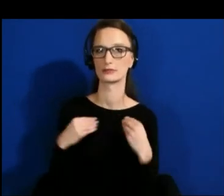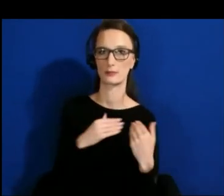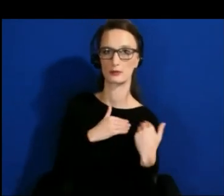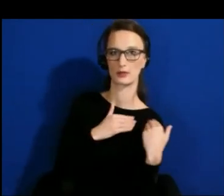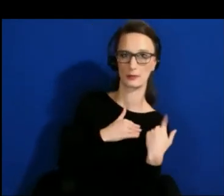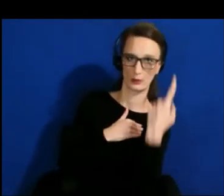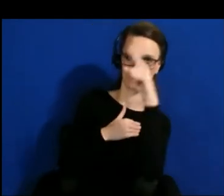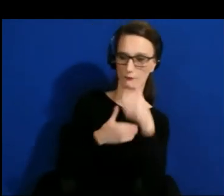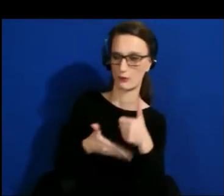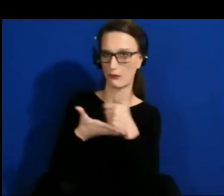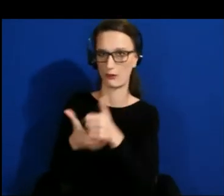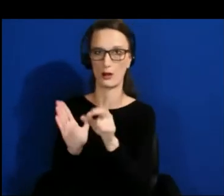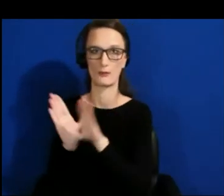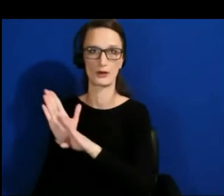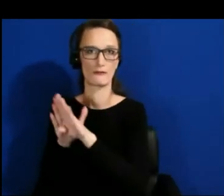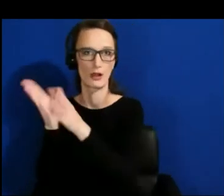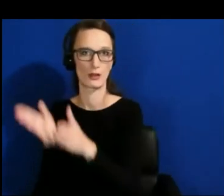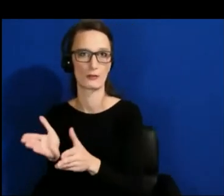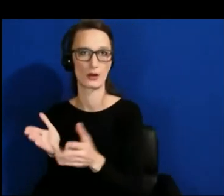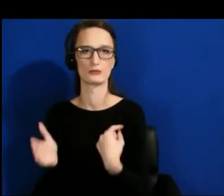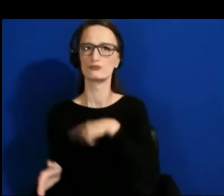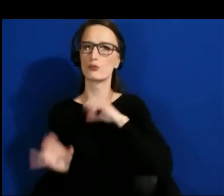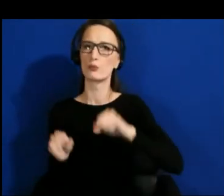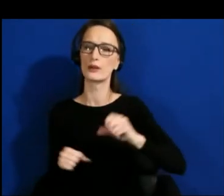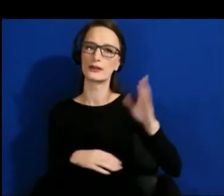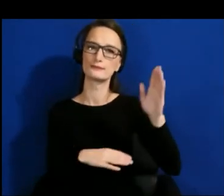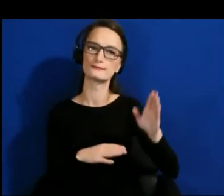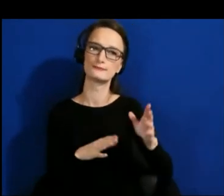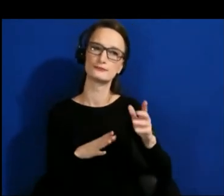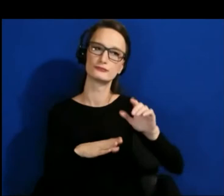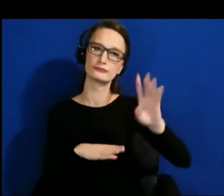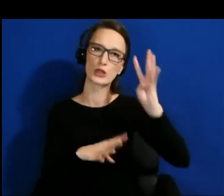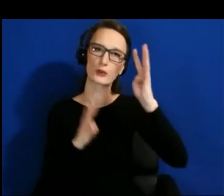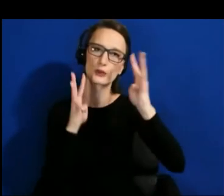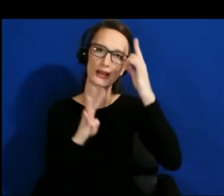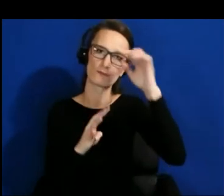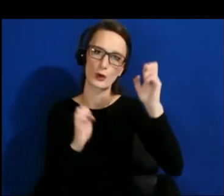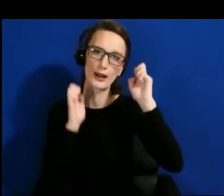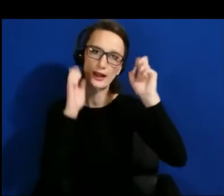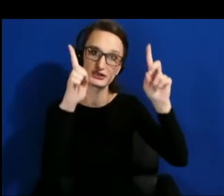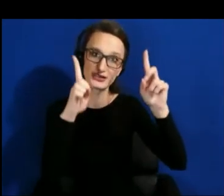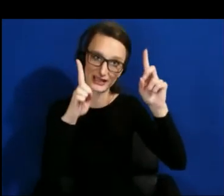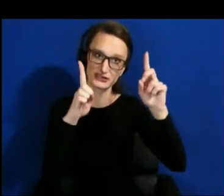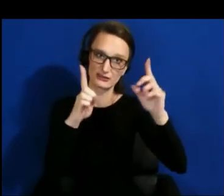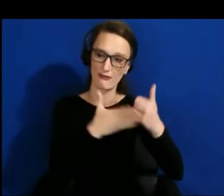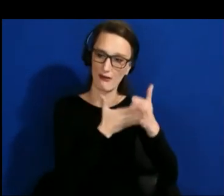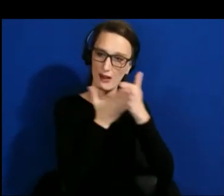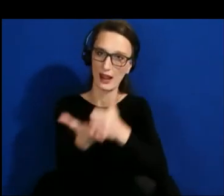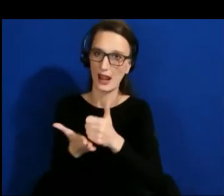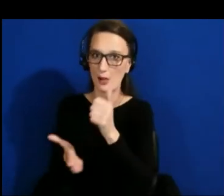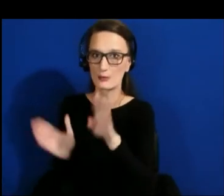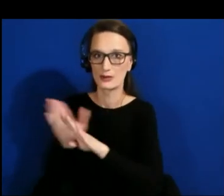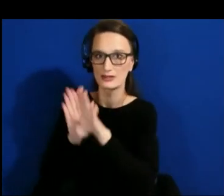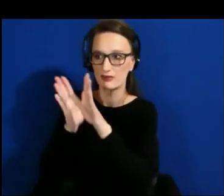And what things can we create education, so developers can learn to use this before we just - banhammer. Make it required for them.